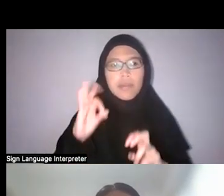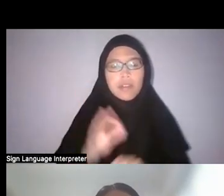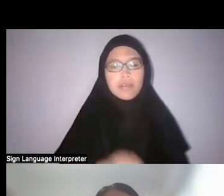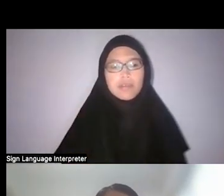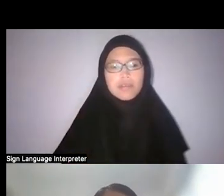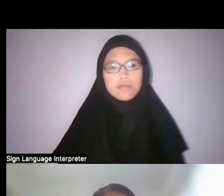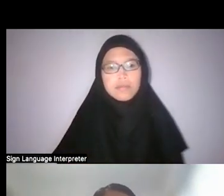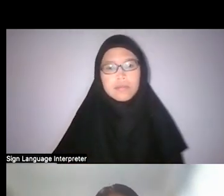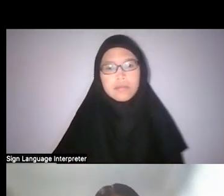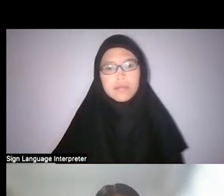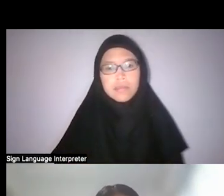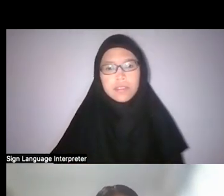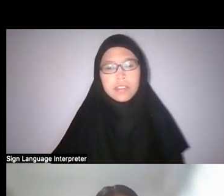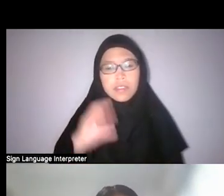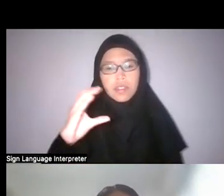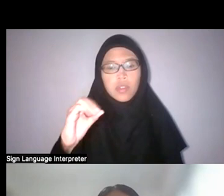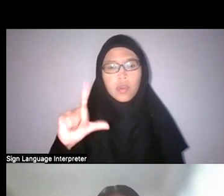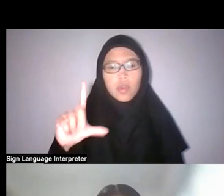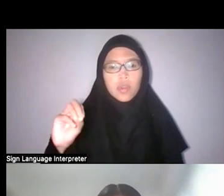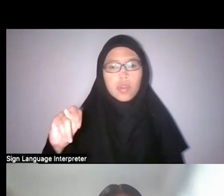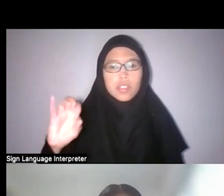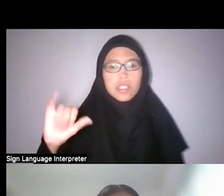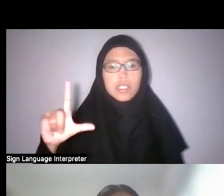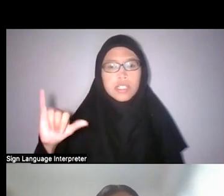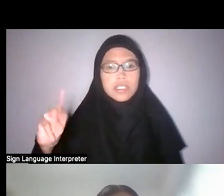of colonialism and decolonisation.